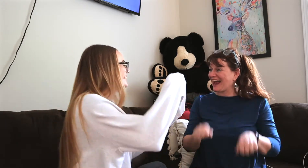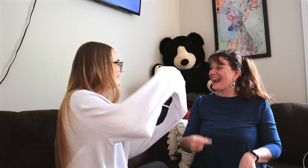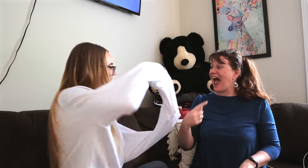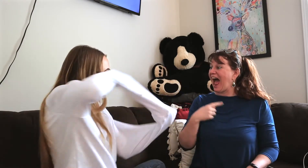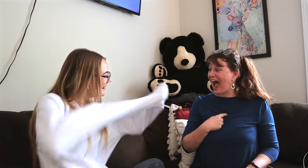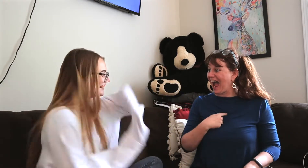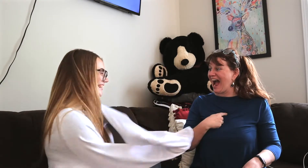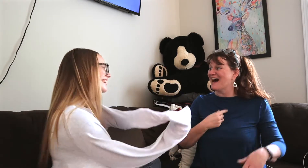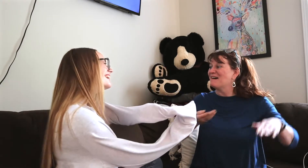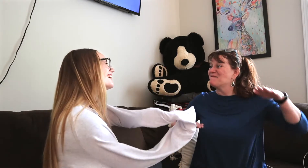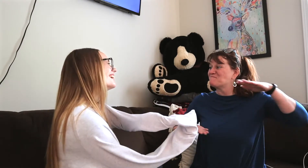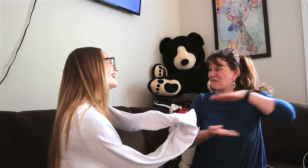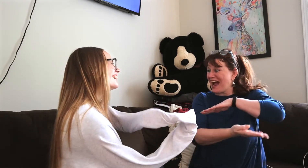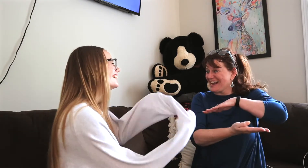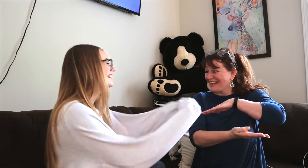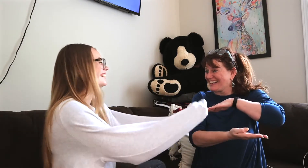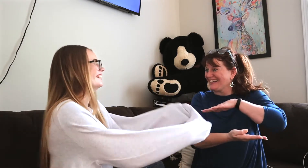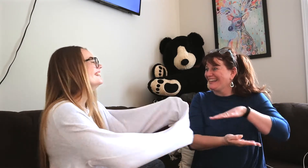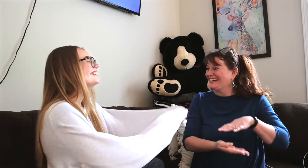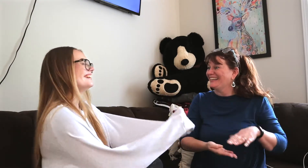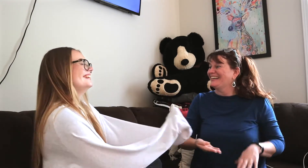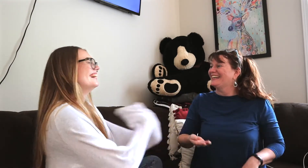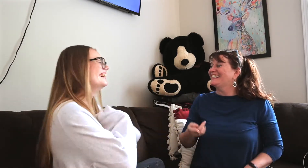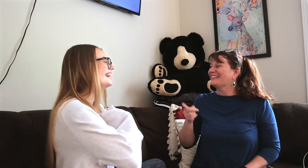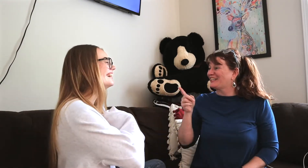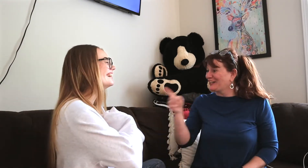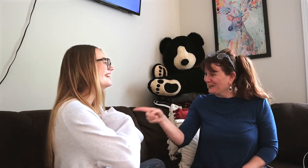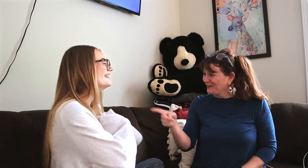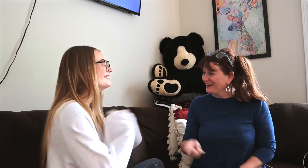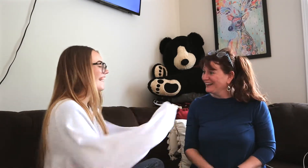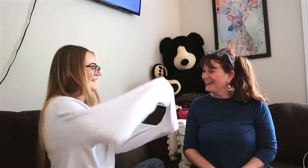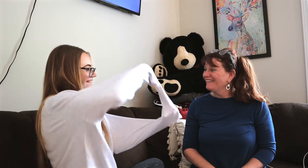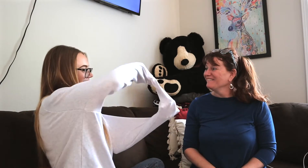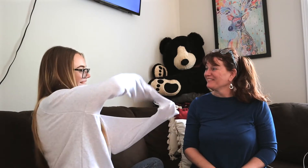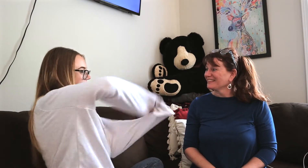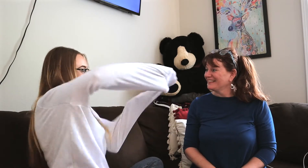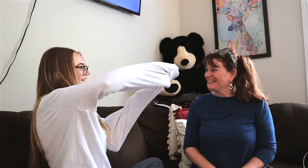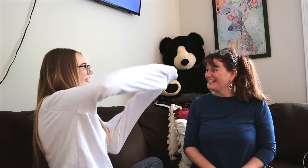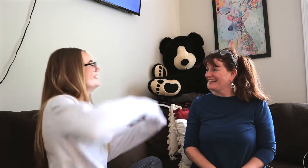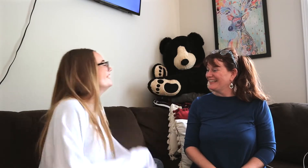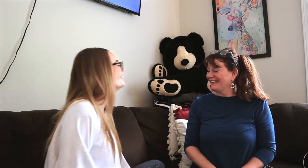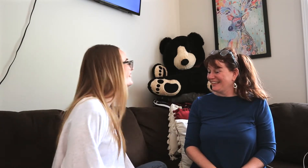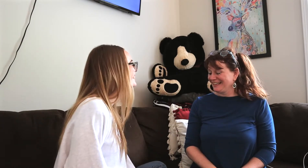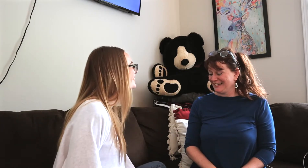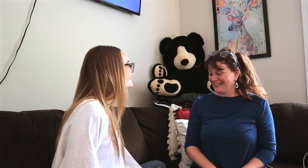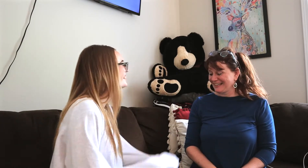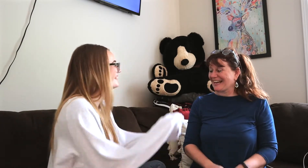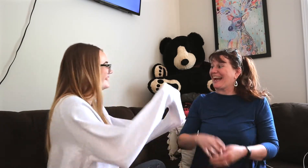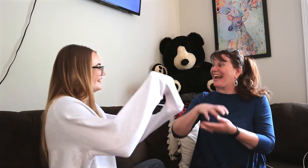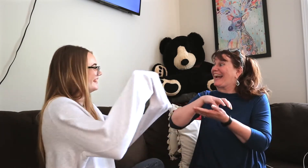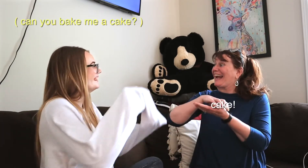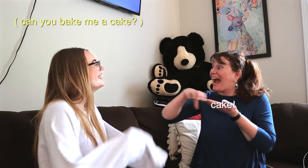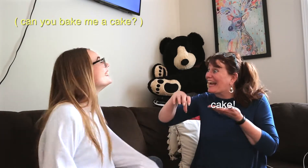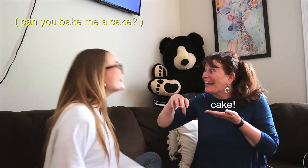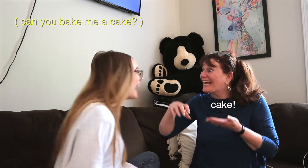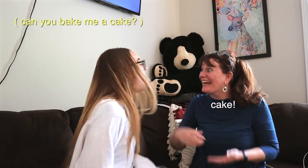*giggling*